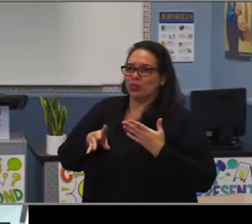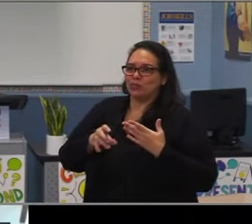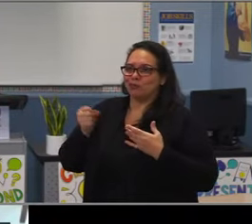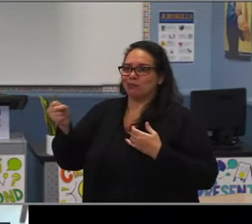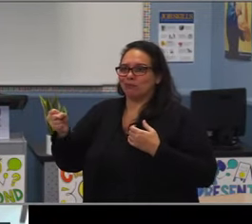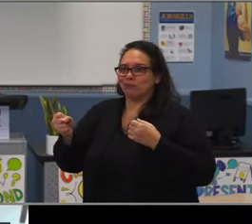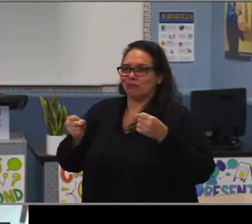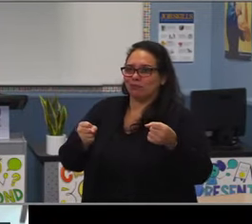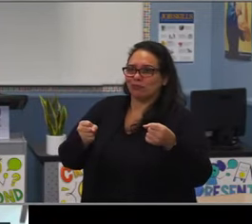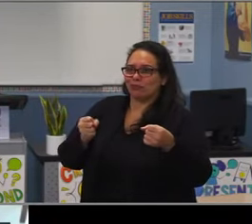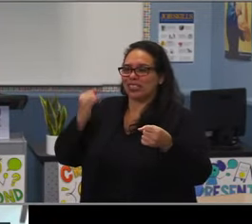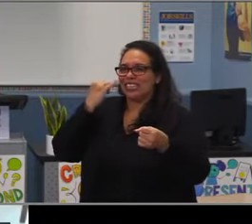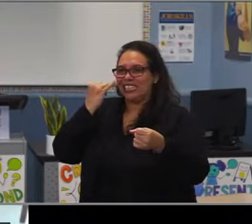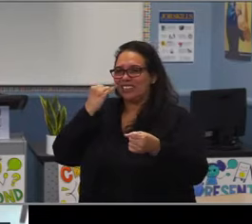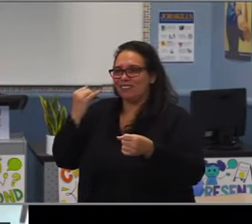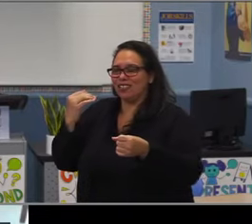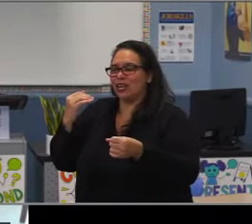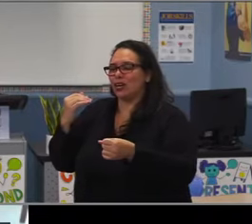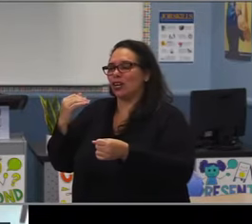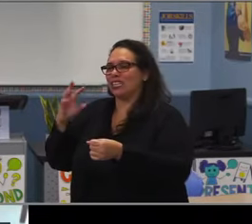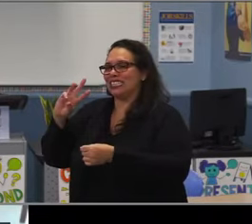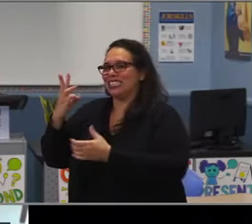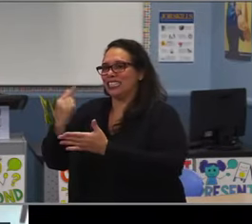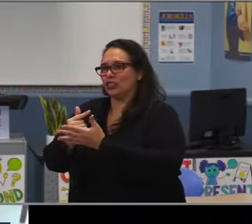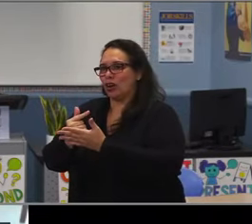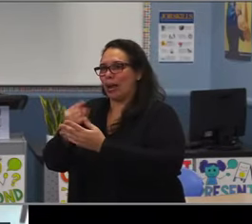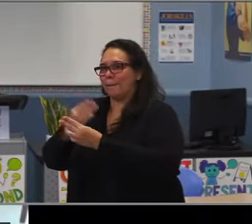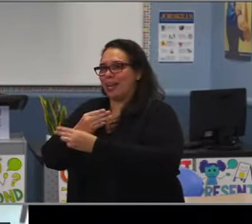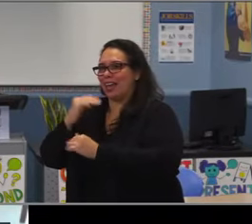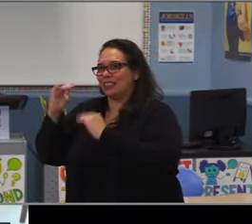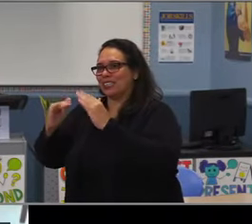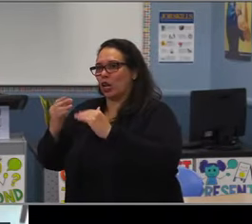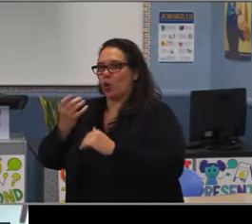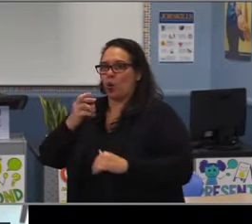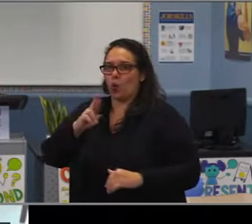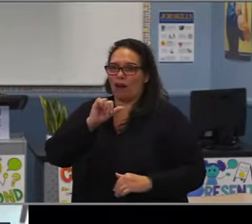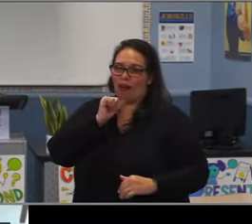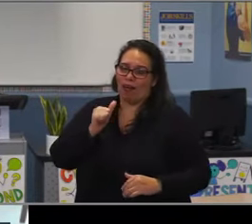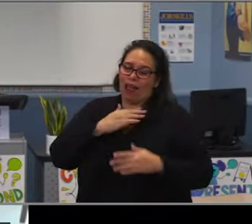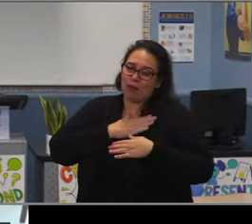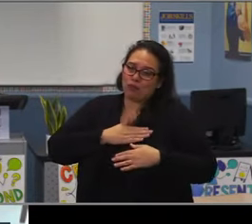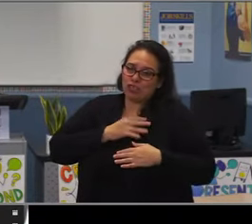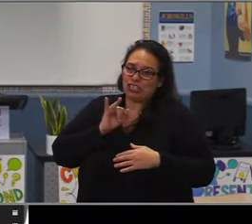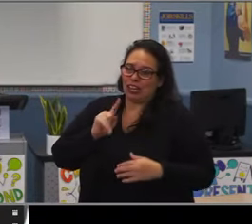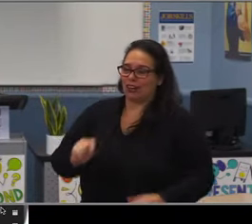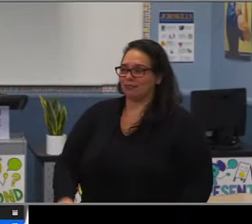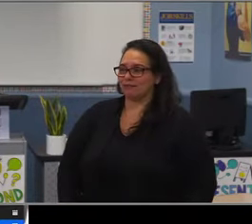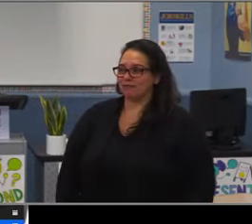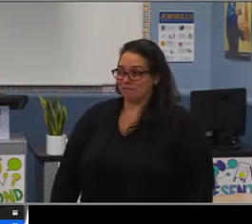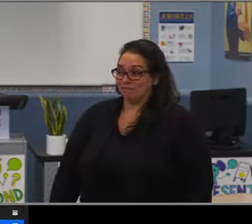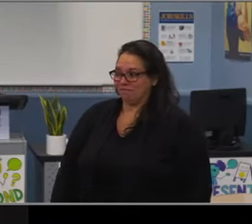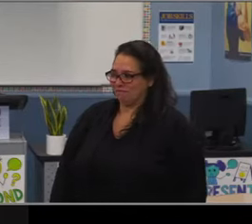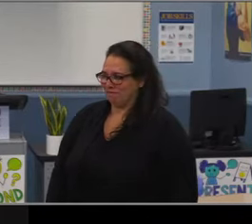intervening and supporting students with that while they're still in middle school, so that they start to understand the impact